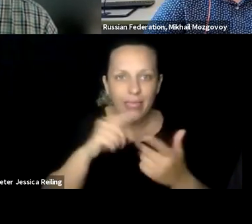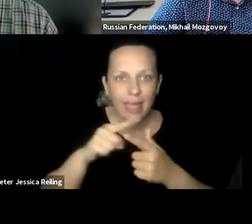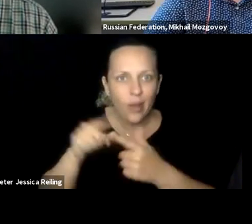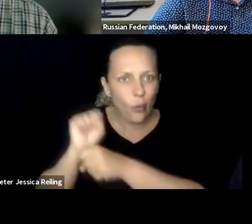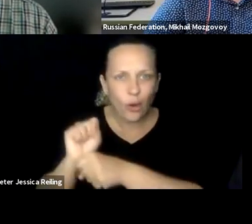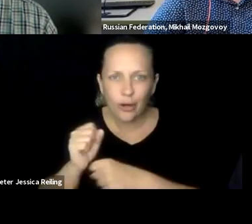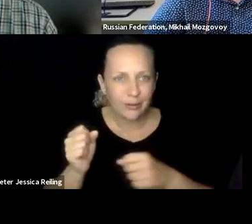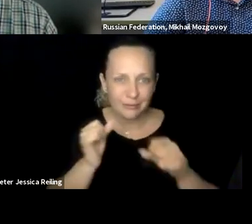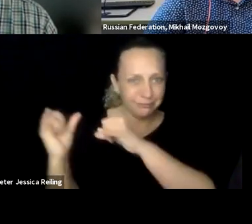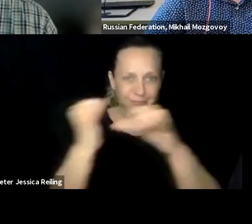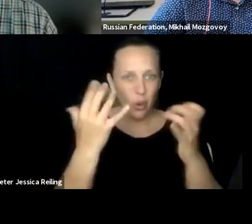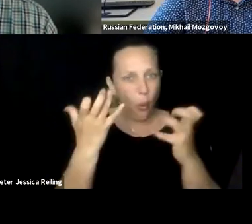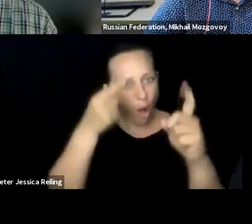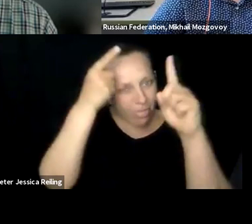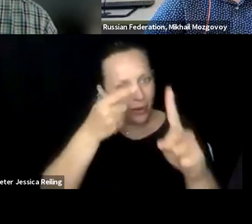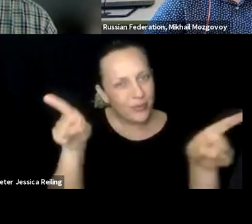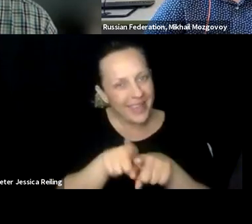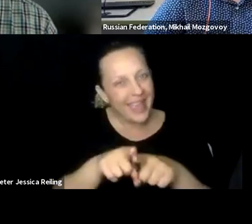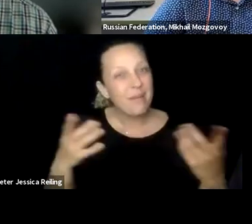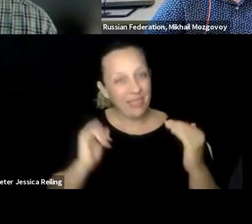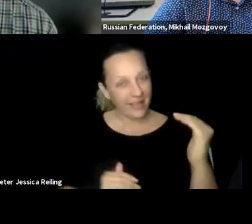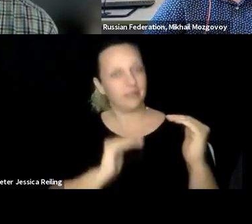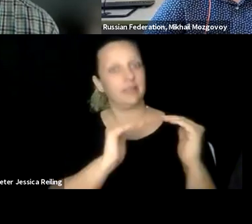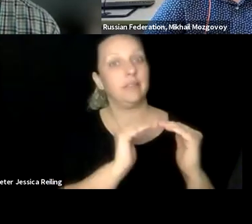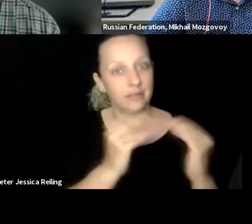and students to succeed and do what they are meant to